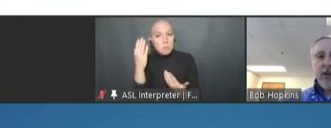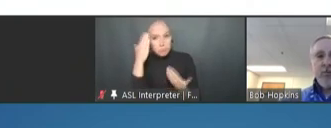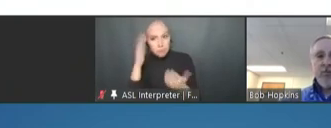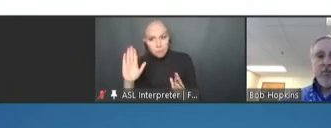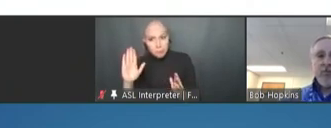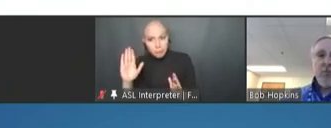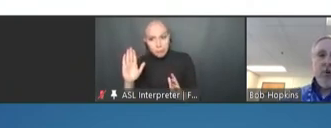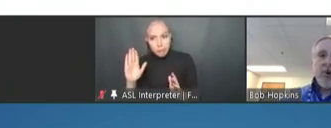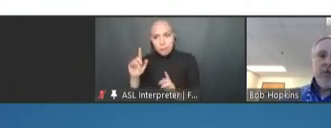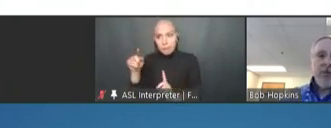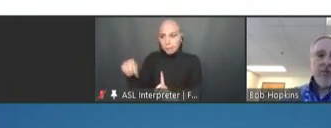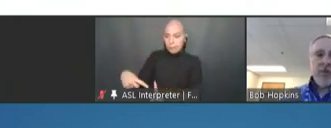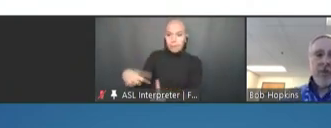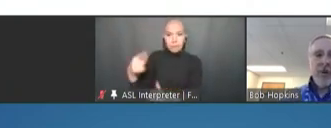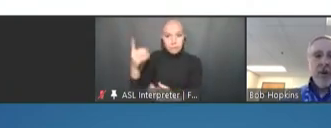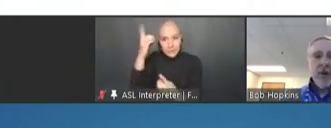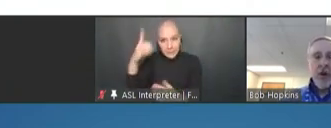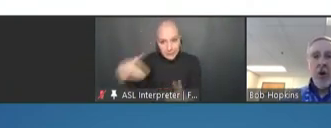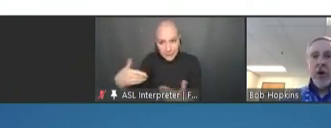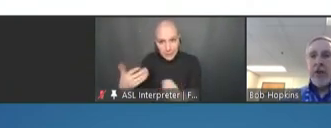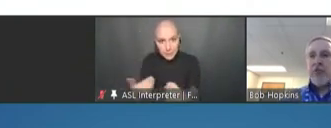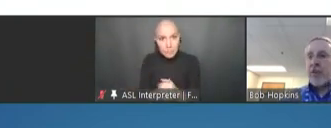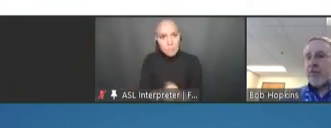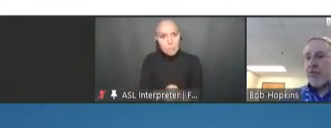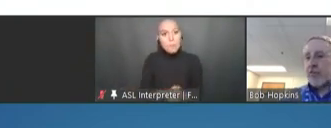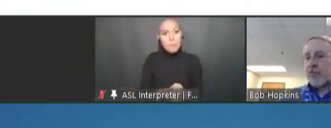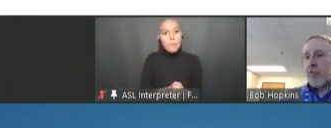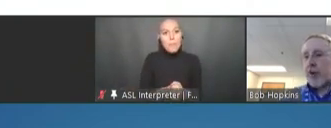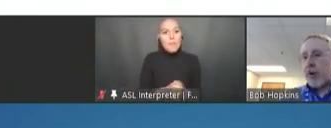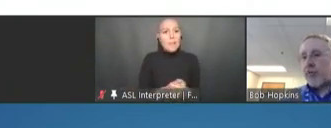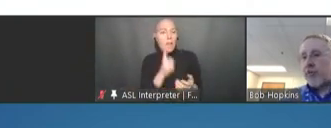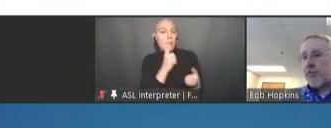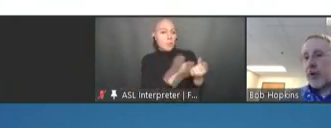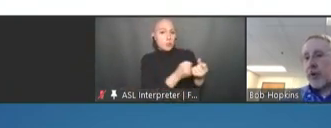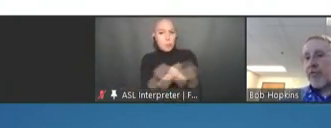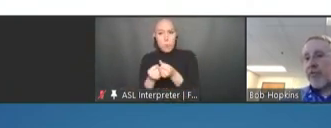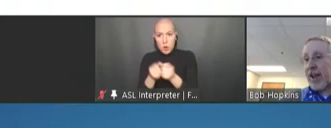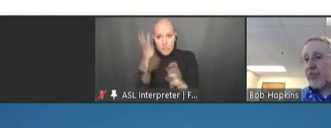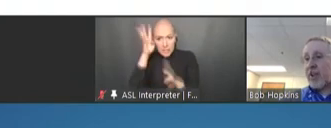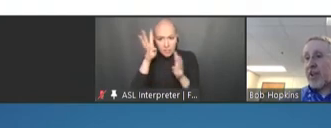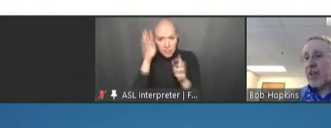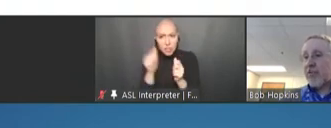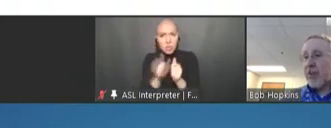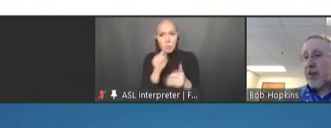and we should support innovation along each of these different subareas. You know, in vaccines.